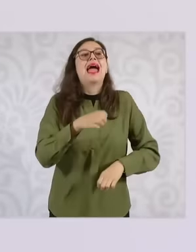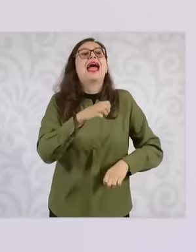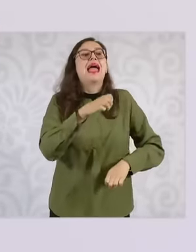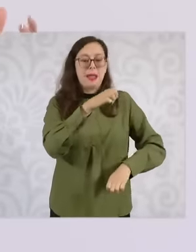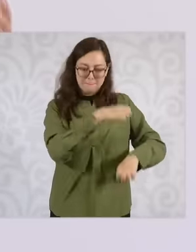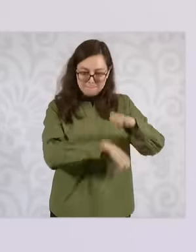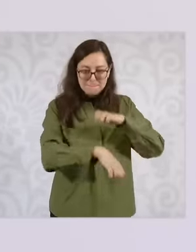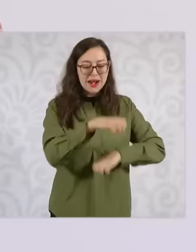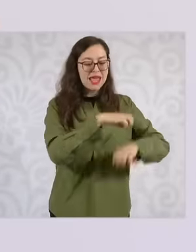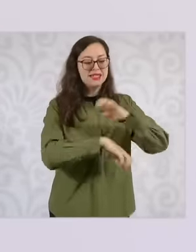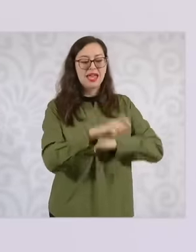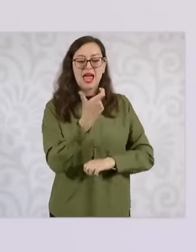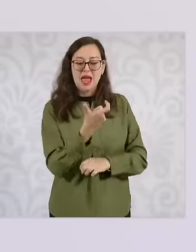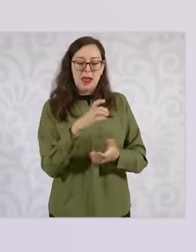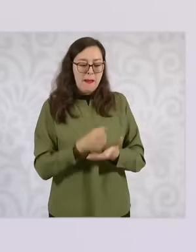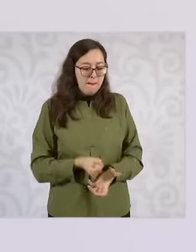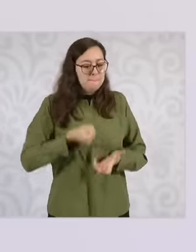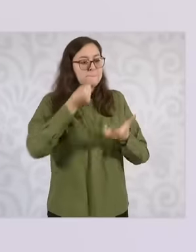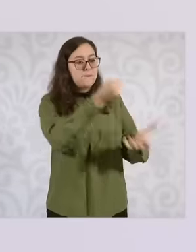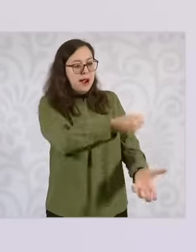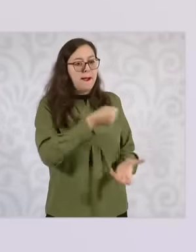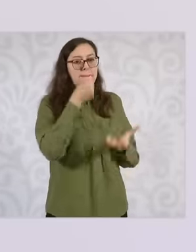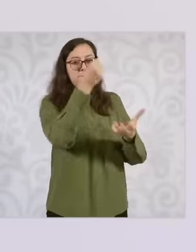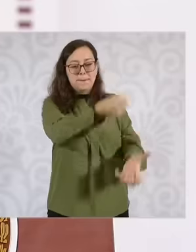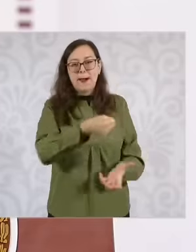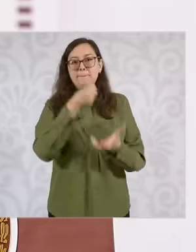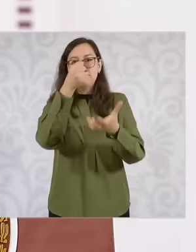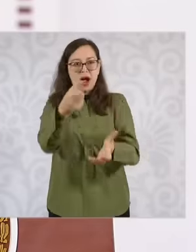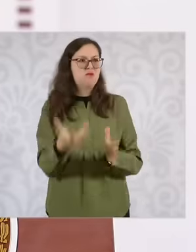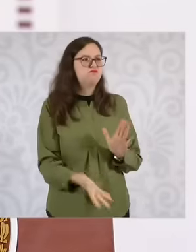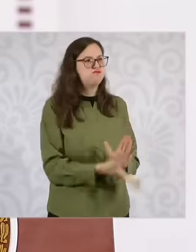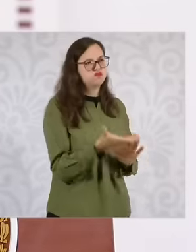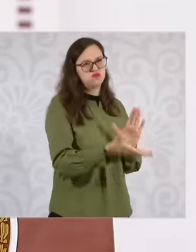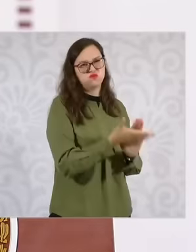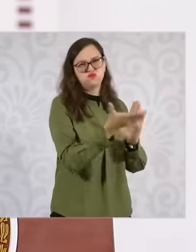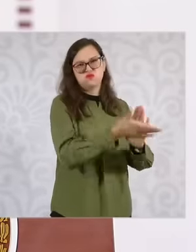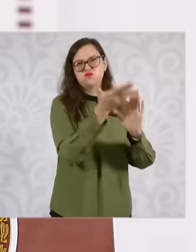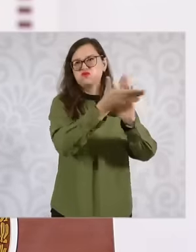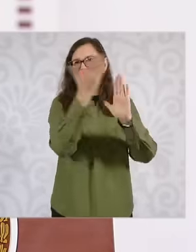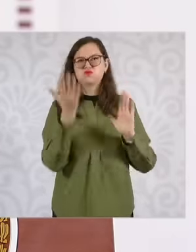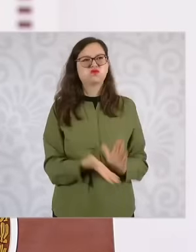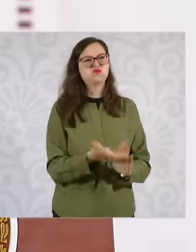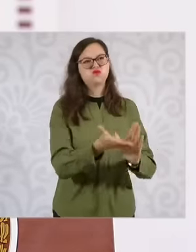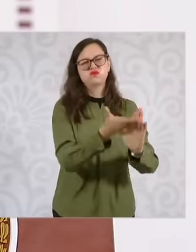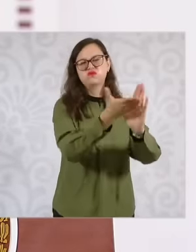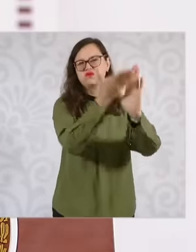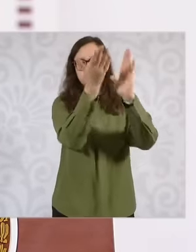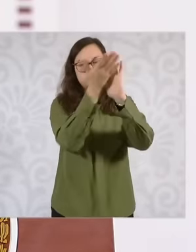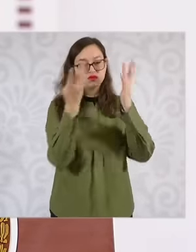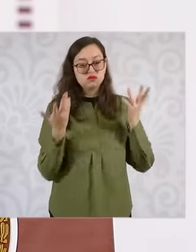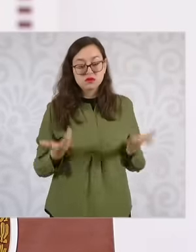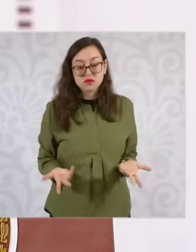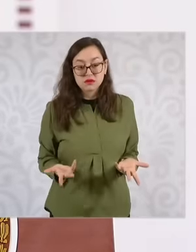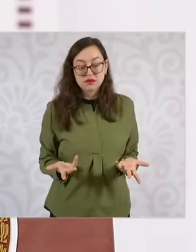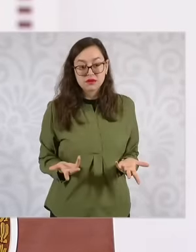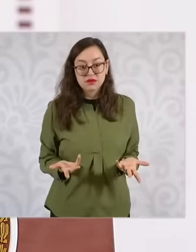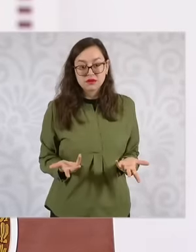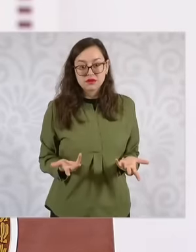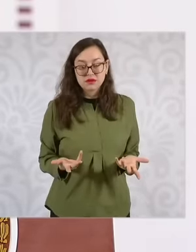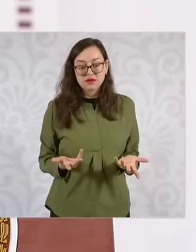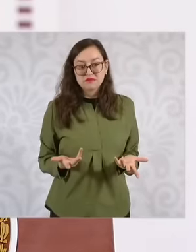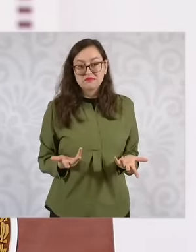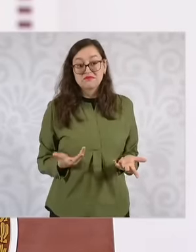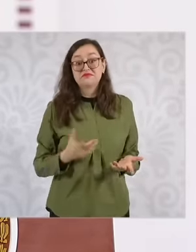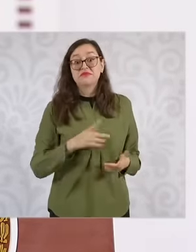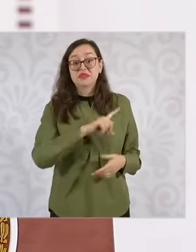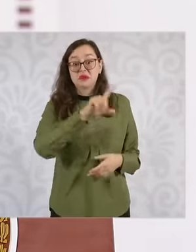even some of them went bankrupt because it was not considered in terms of the right to